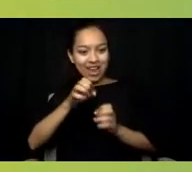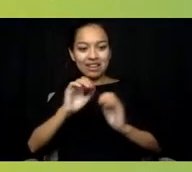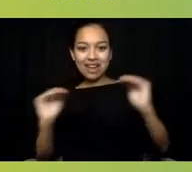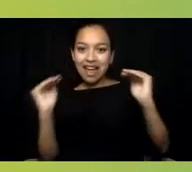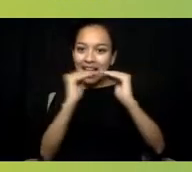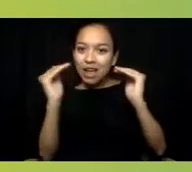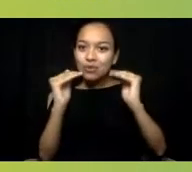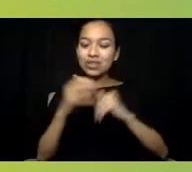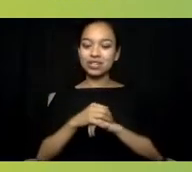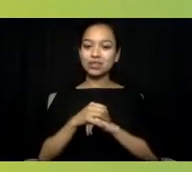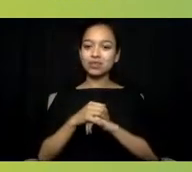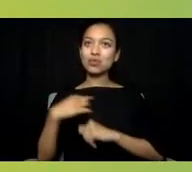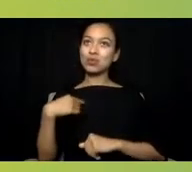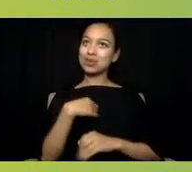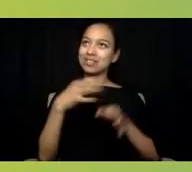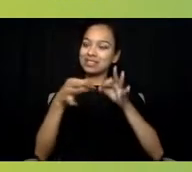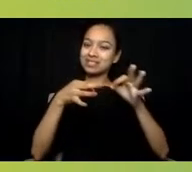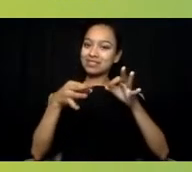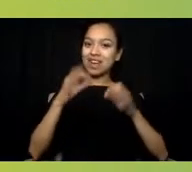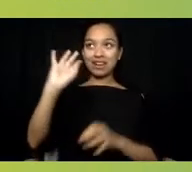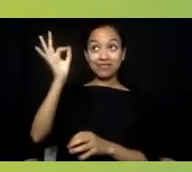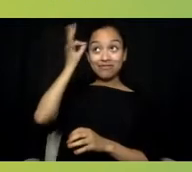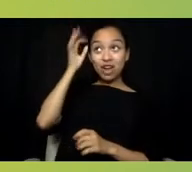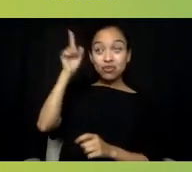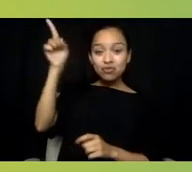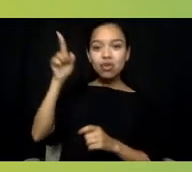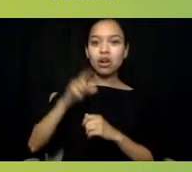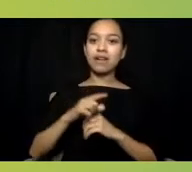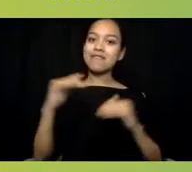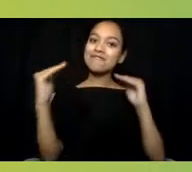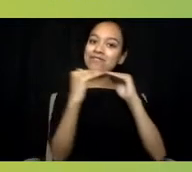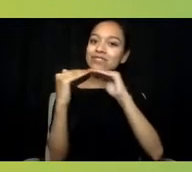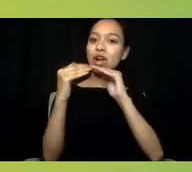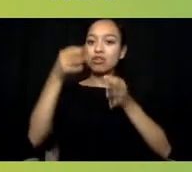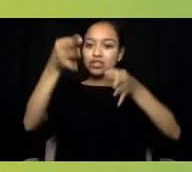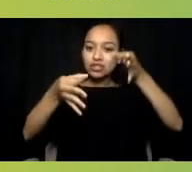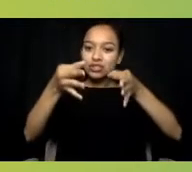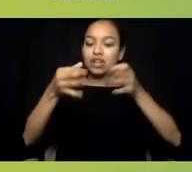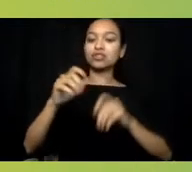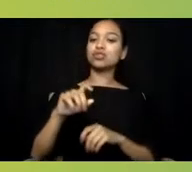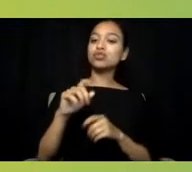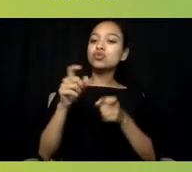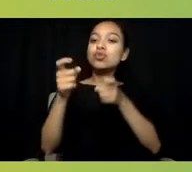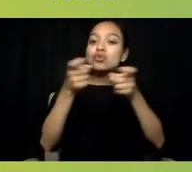as the consistent fair and just treatment of all individuals including those who belong to underserved communities